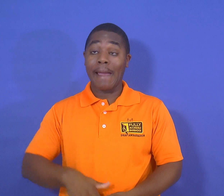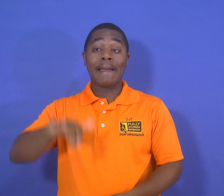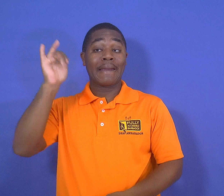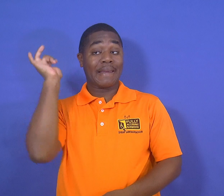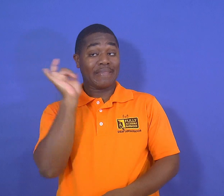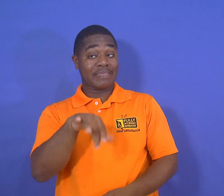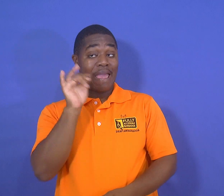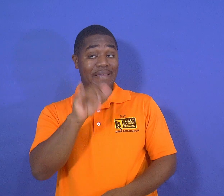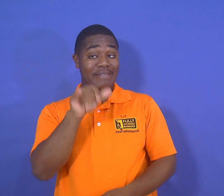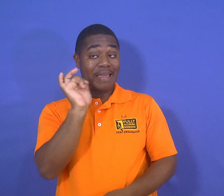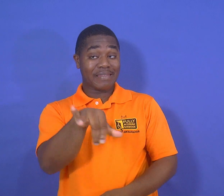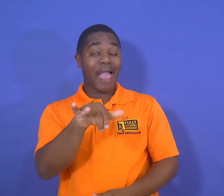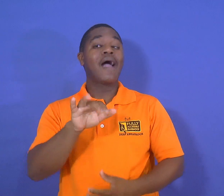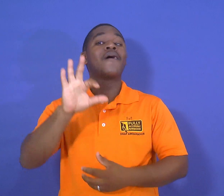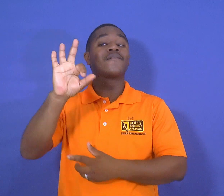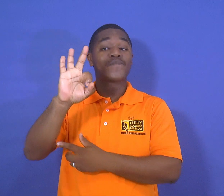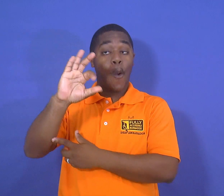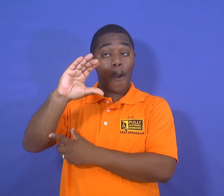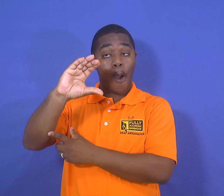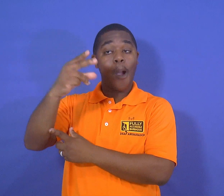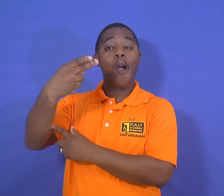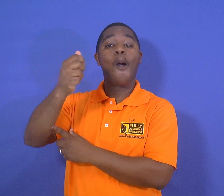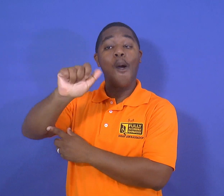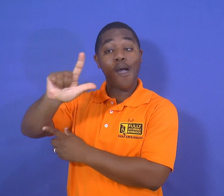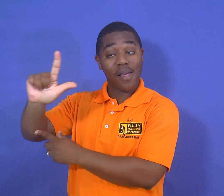yes that is Frank Collymore Hall